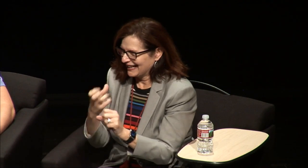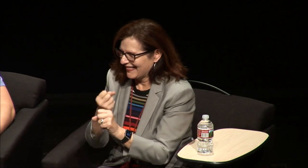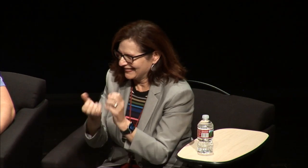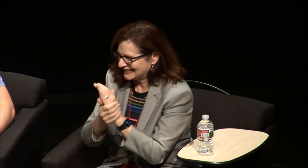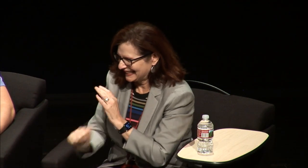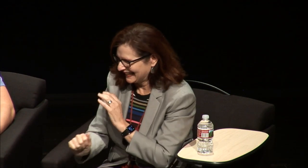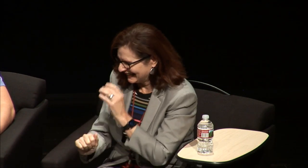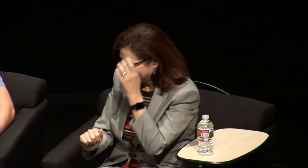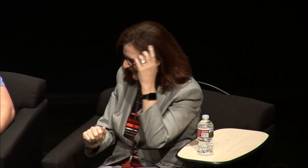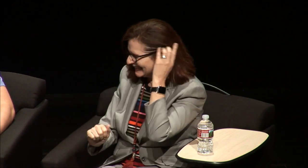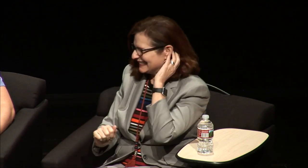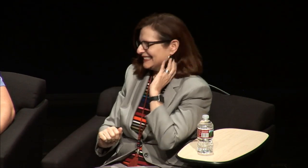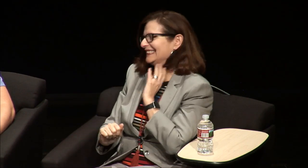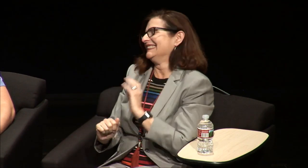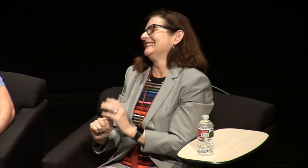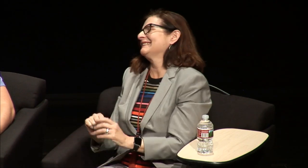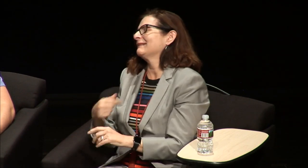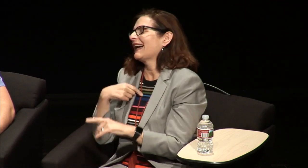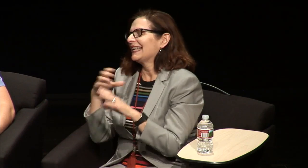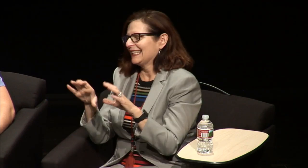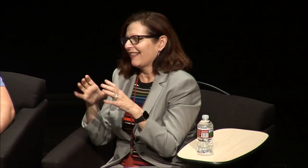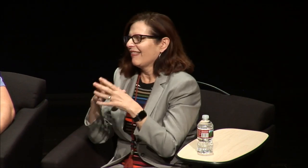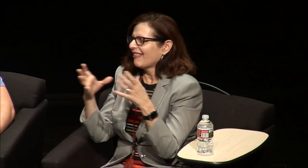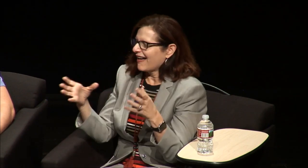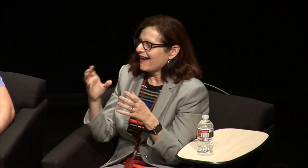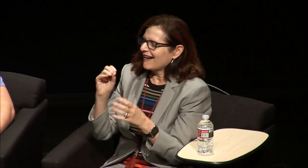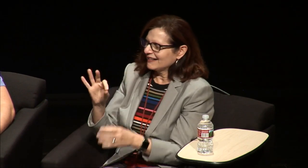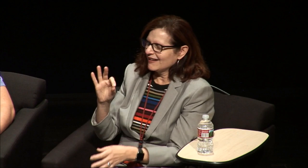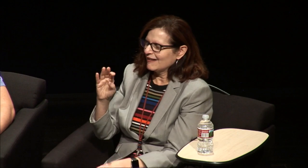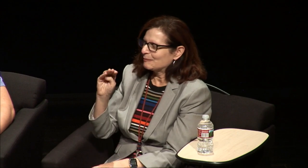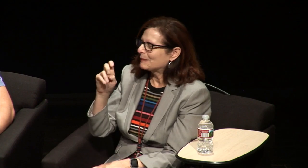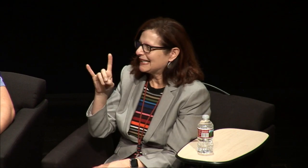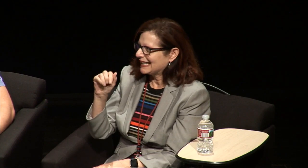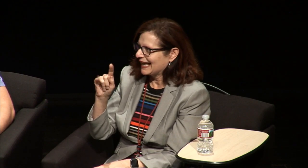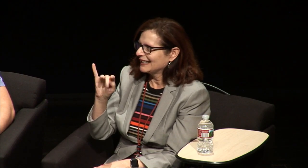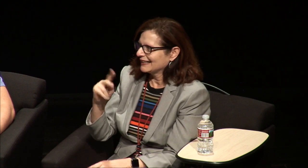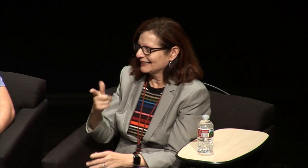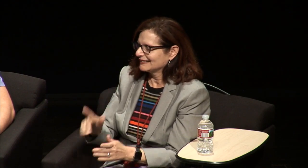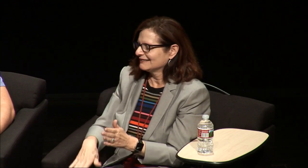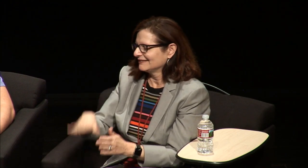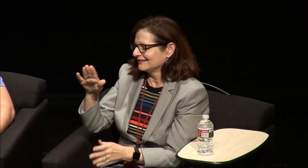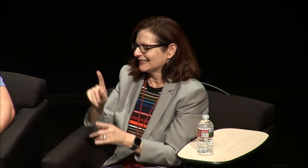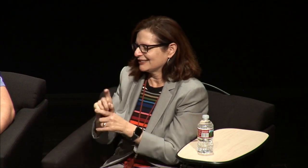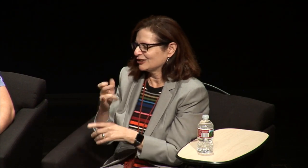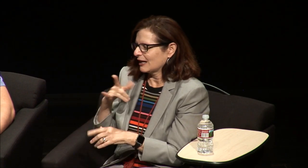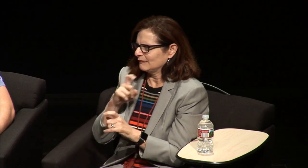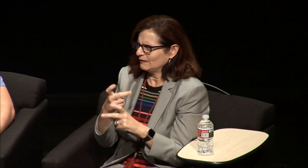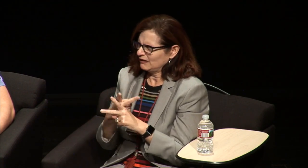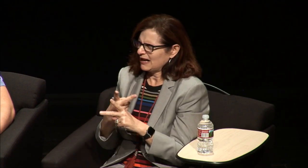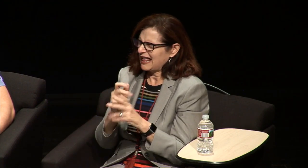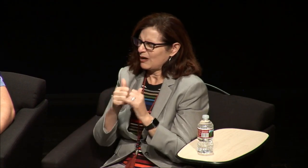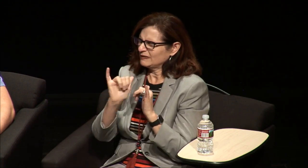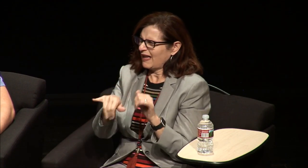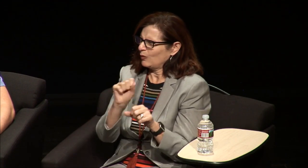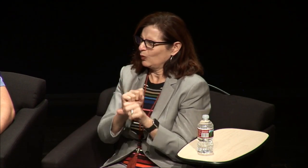guess that's where I got my skills but I did a lot of mediating as a child a lot